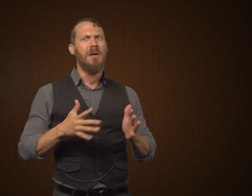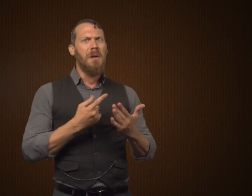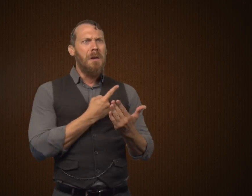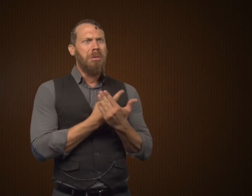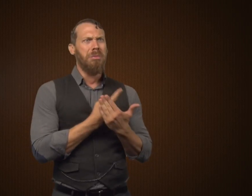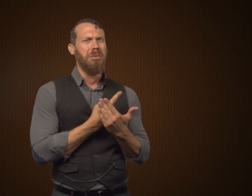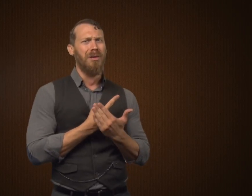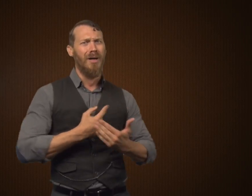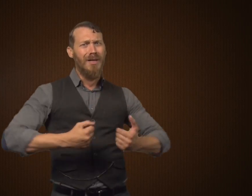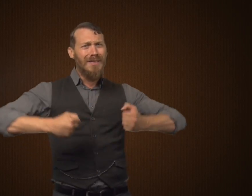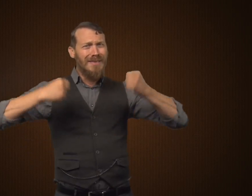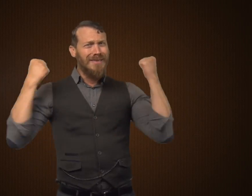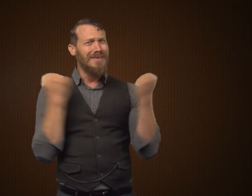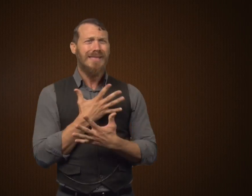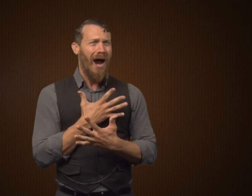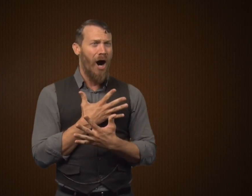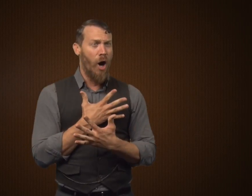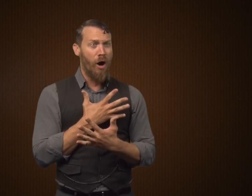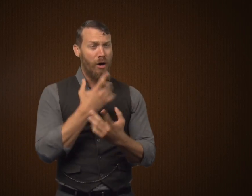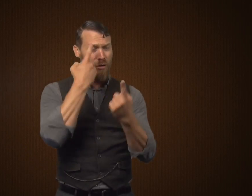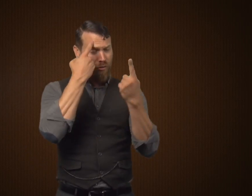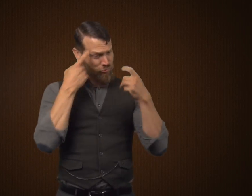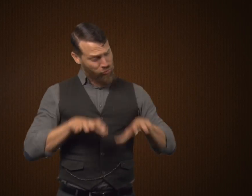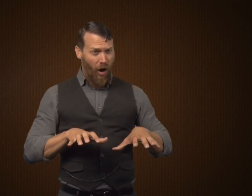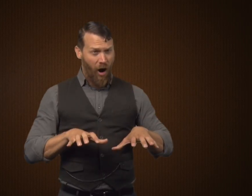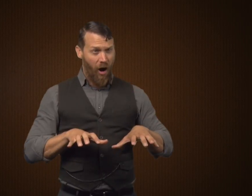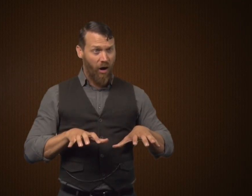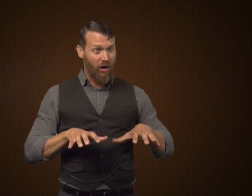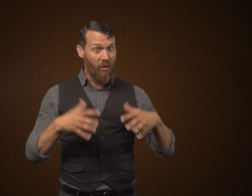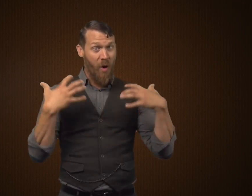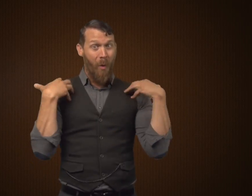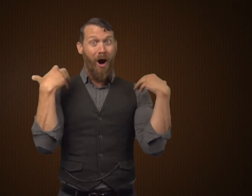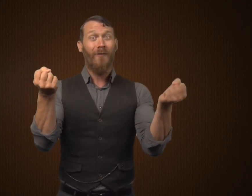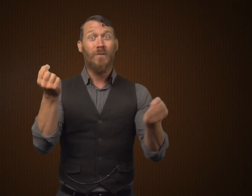Now, Dr. Lanyon looked at this in shock, his heart was pounding, hear was fearful,